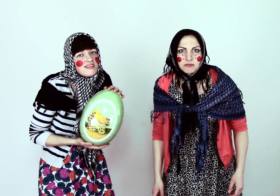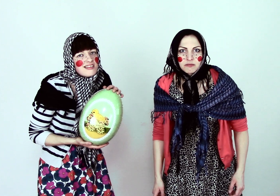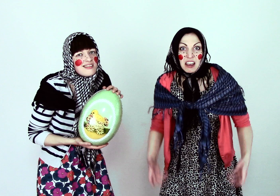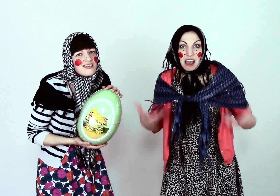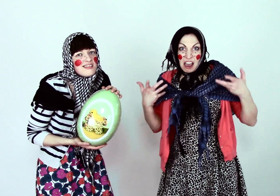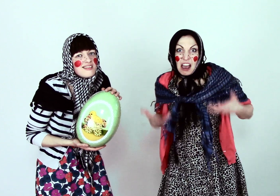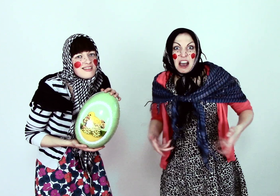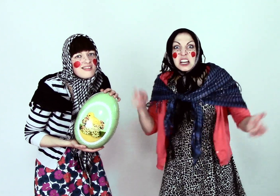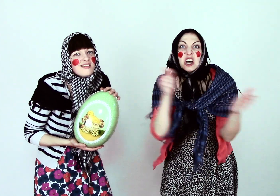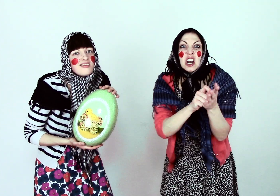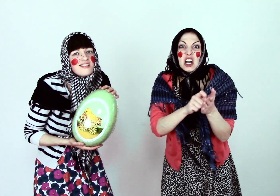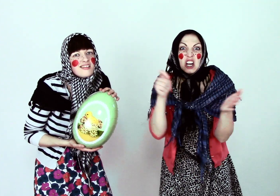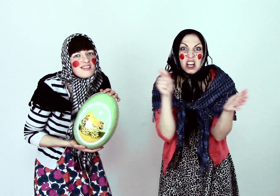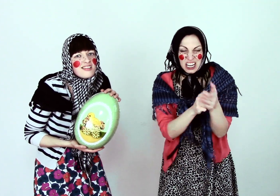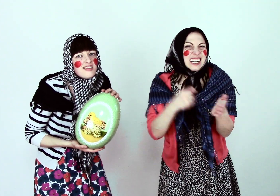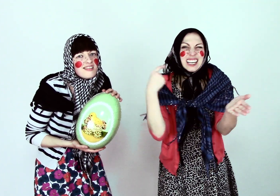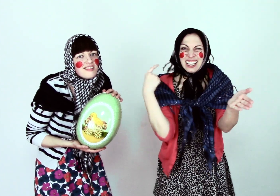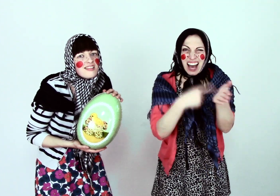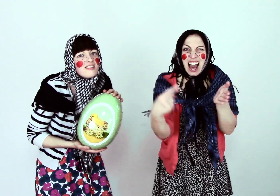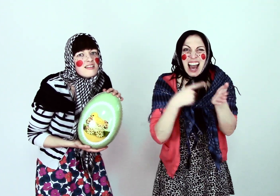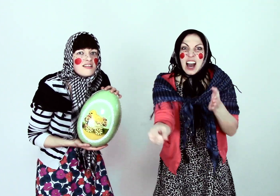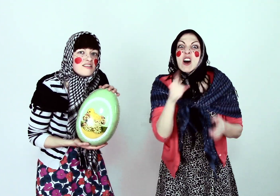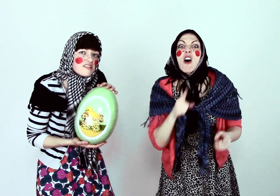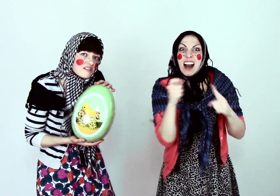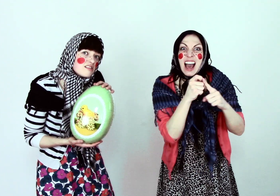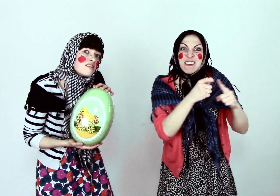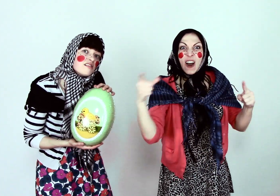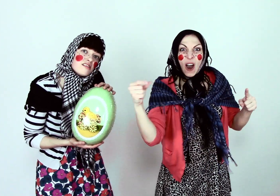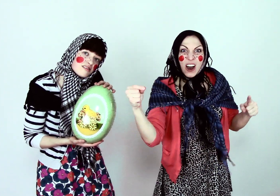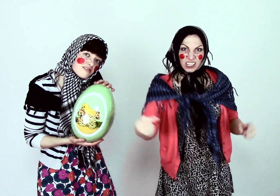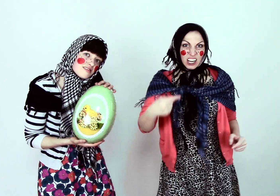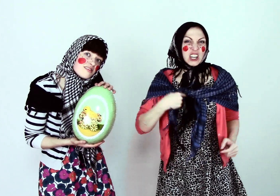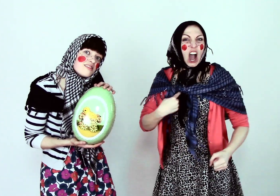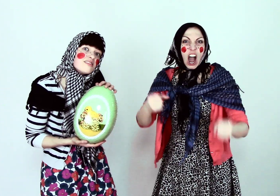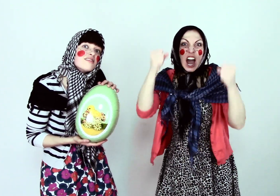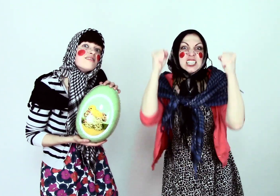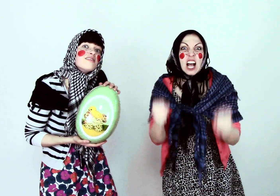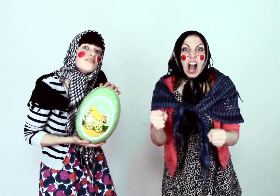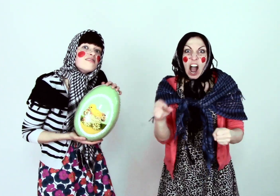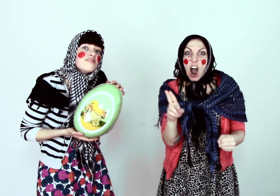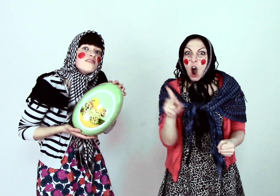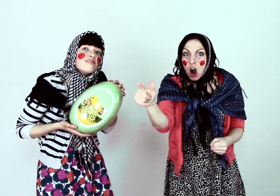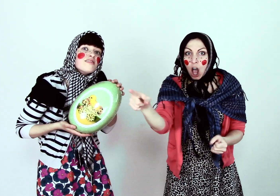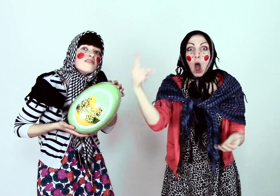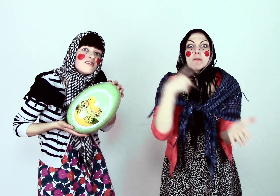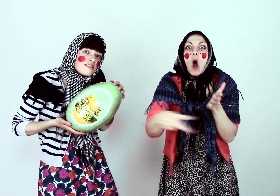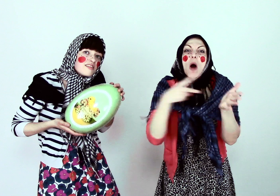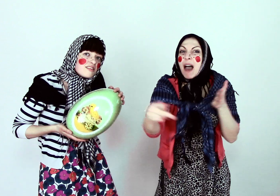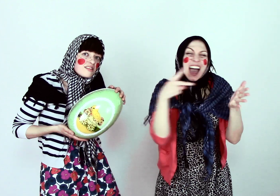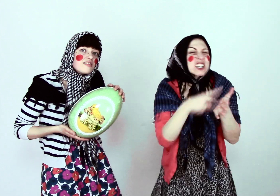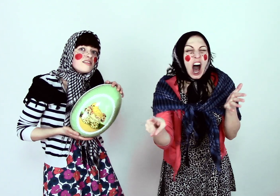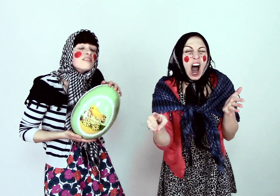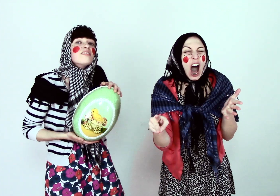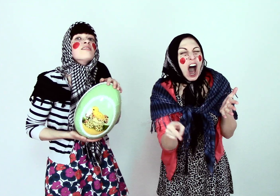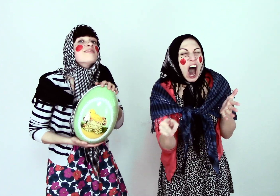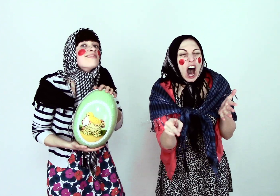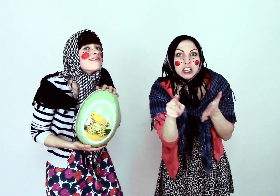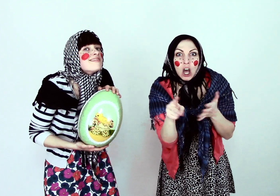THERE WAS A CHICKEN NAMED GULL FLUFF! HE WAS GOING OUT FOR A WAAAALK!